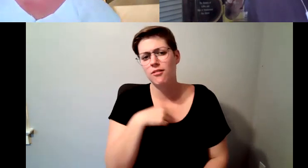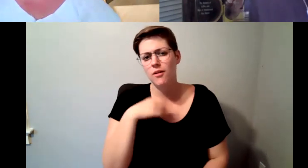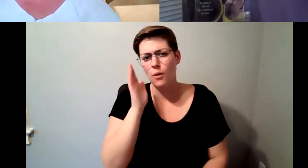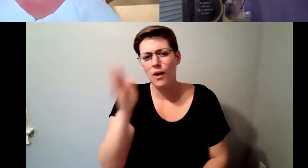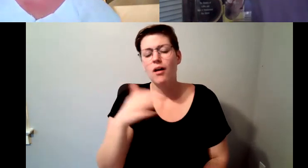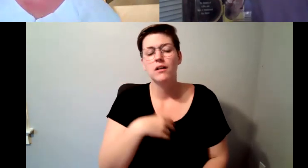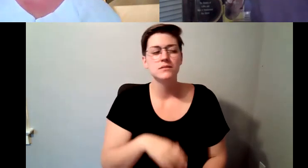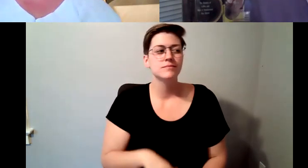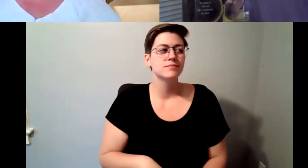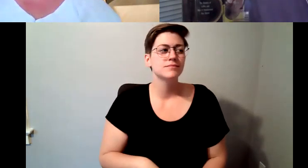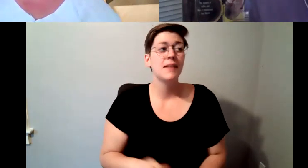with the specialty coffee association.